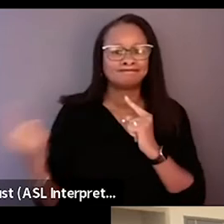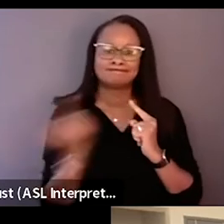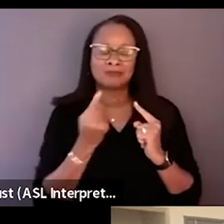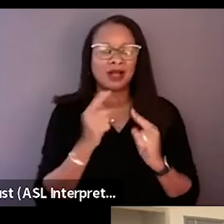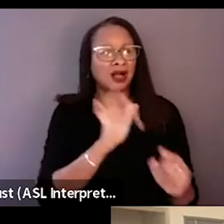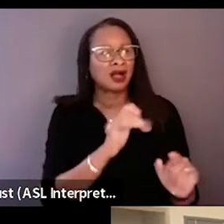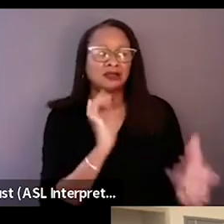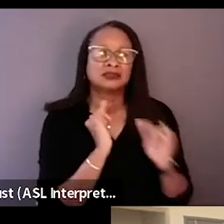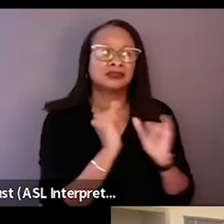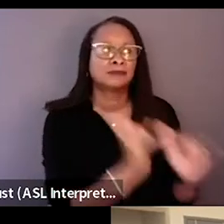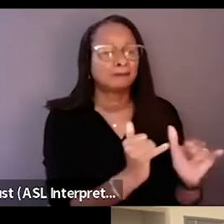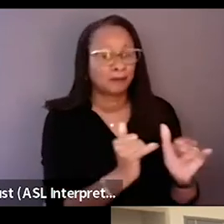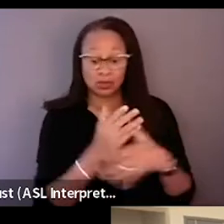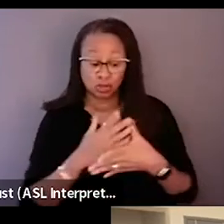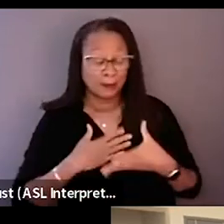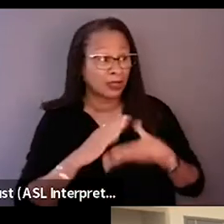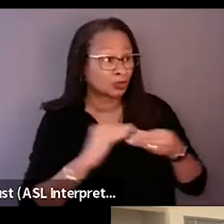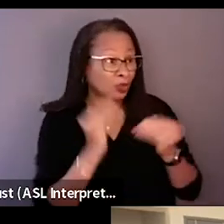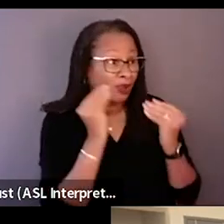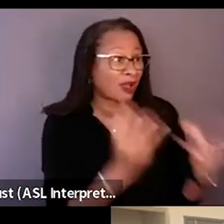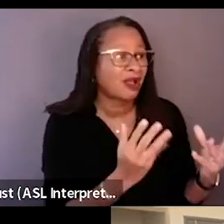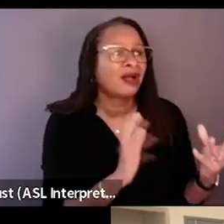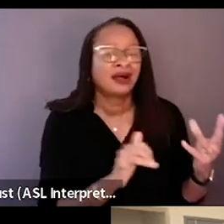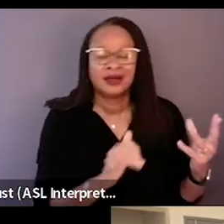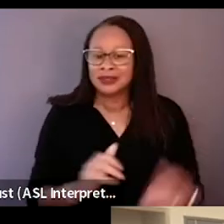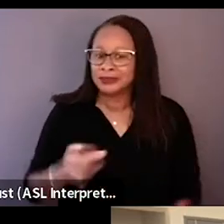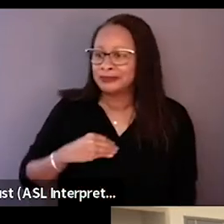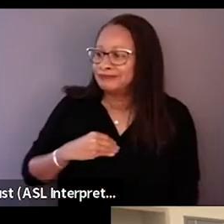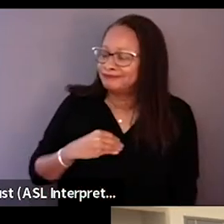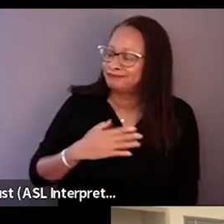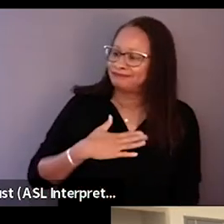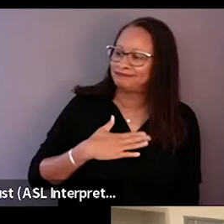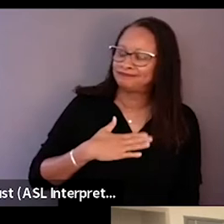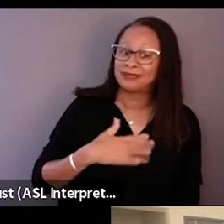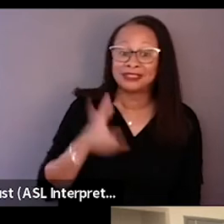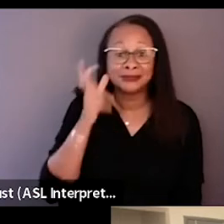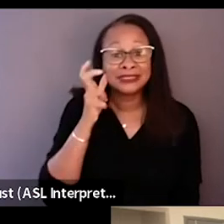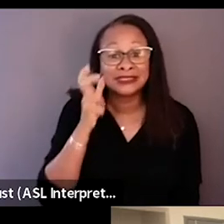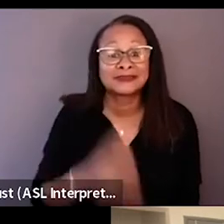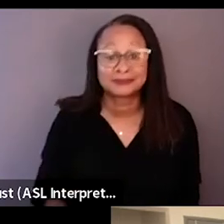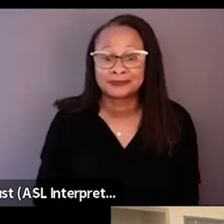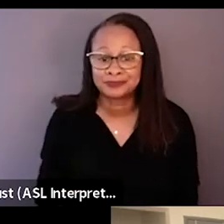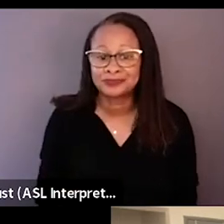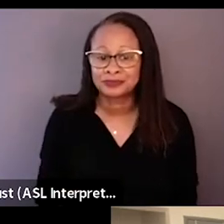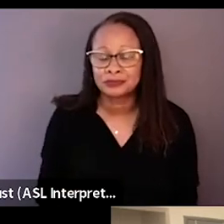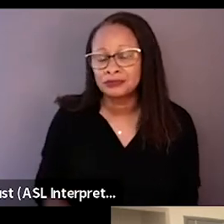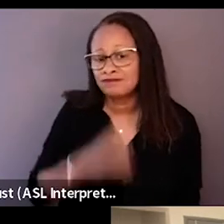or telling you their story or whatever it is. And you listen and I really appreciate that.